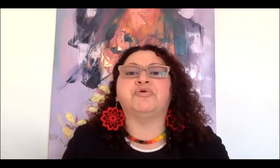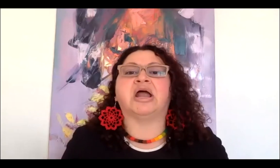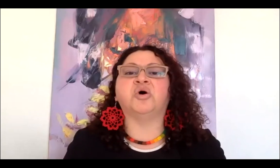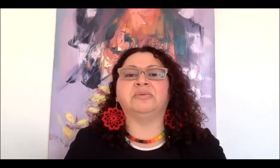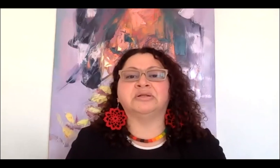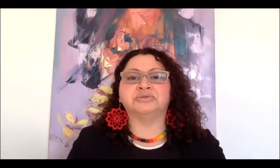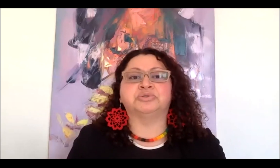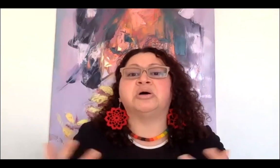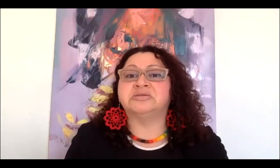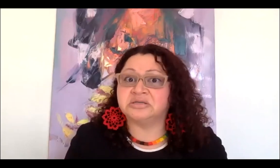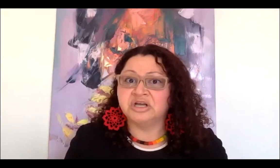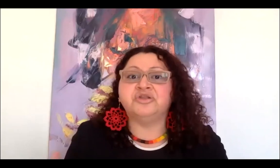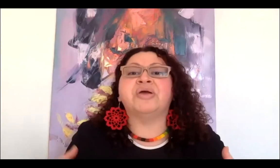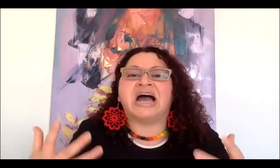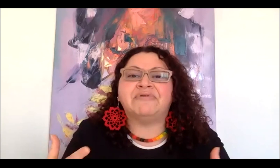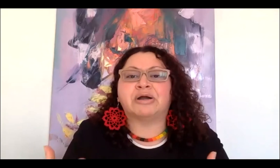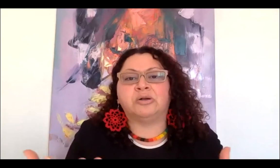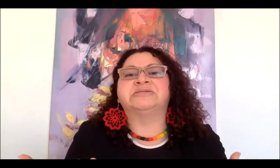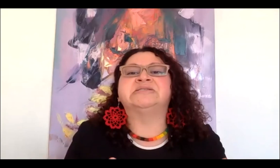all these feelings where we are not able to trust, no, we have our closest